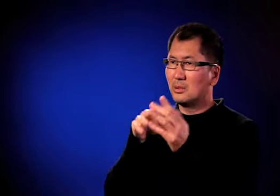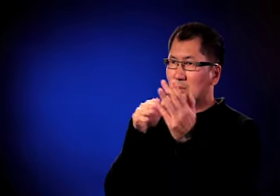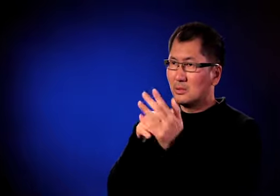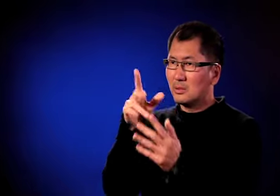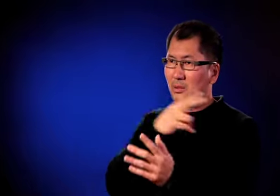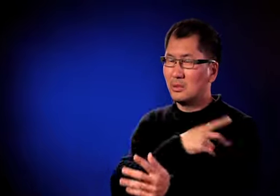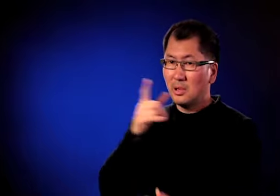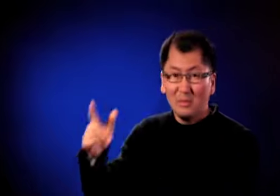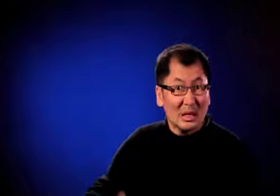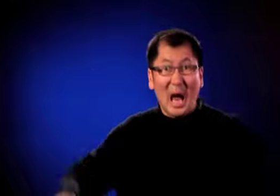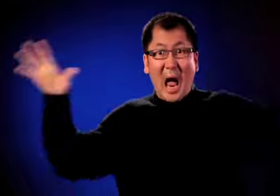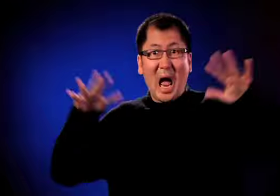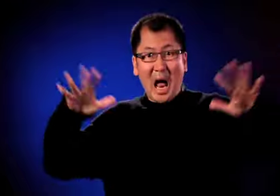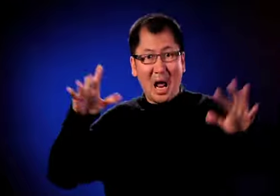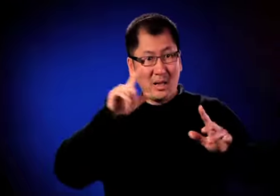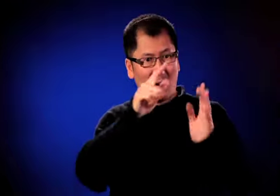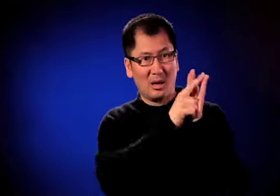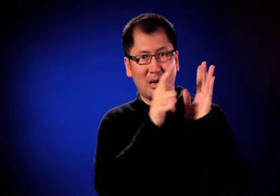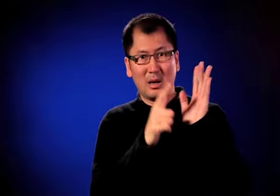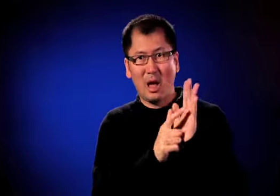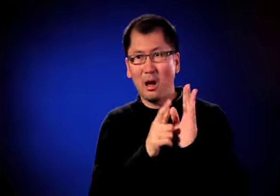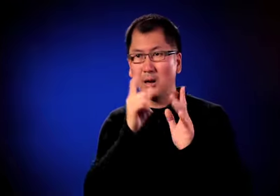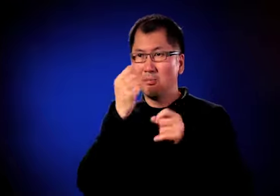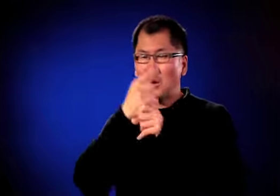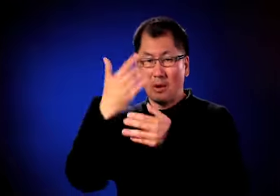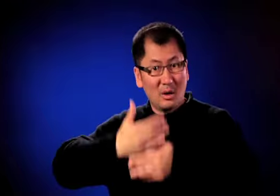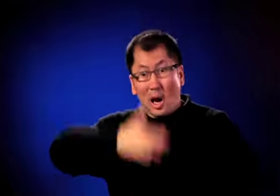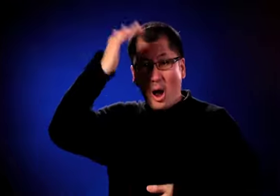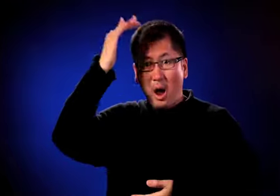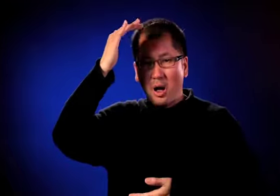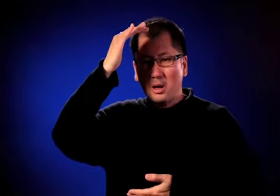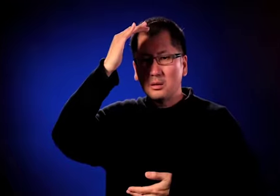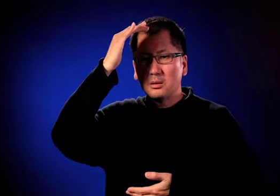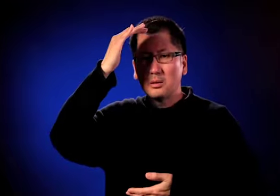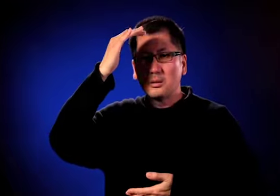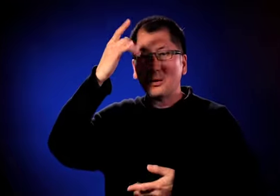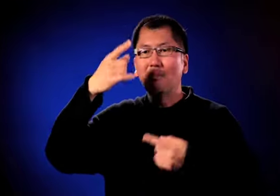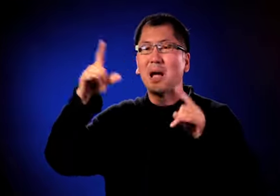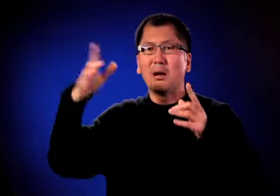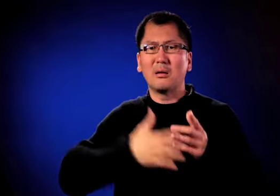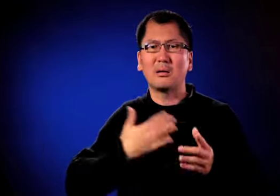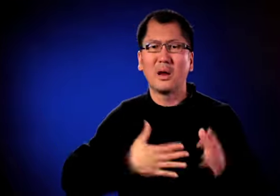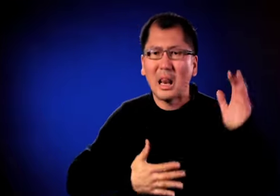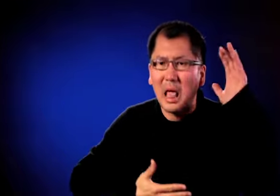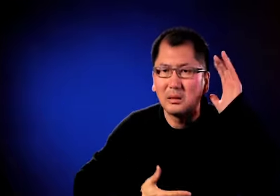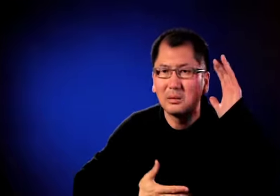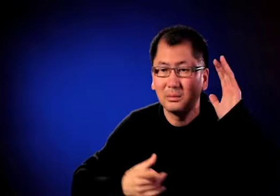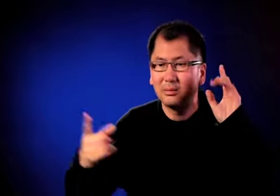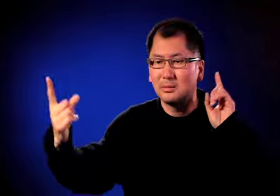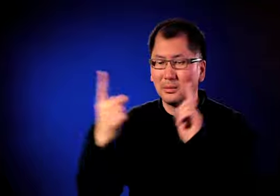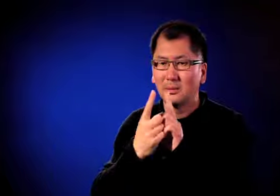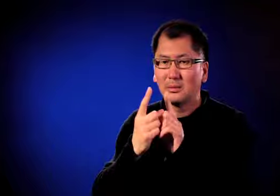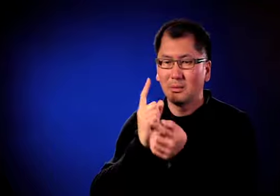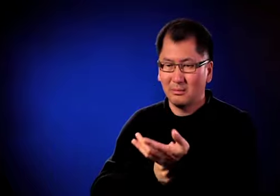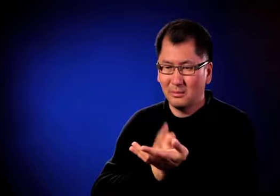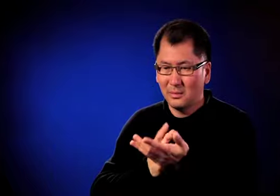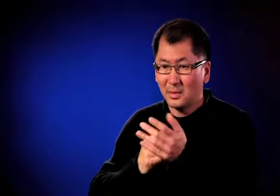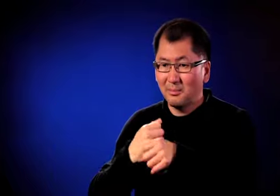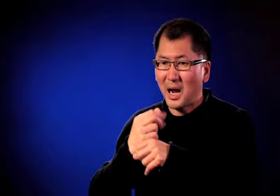which suddenly they had their eyes opened. Suddenly they were willing to listen to us. Suddenly they were willing to help us